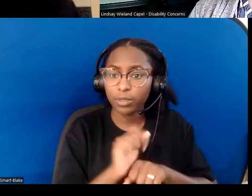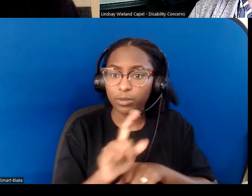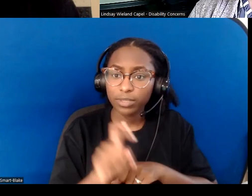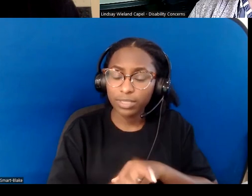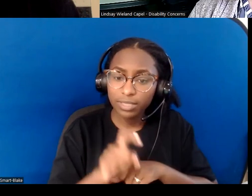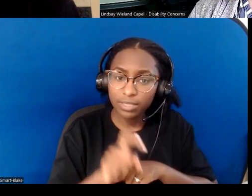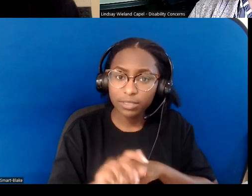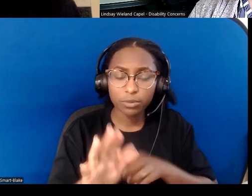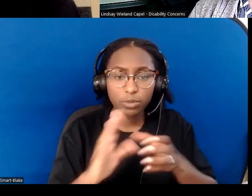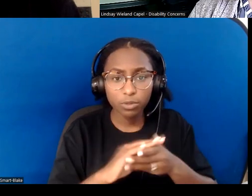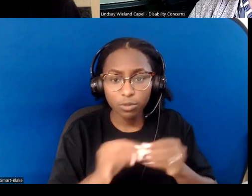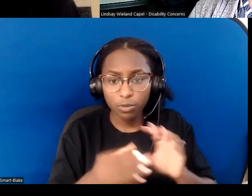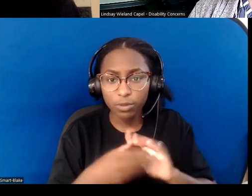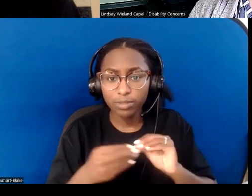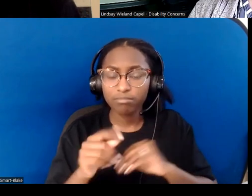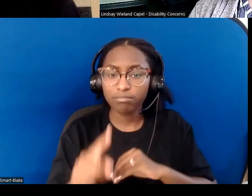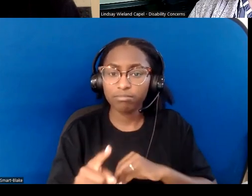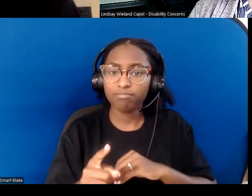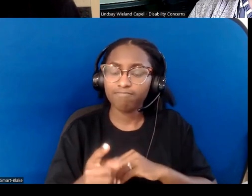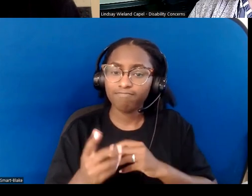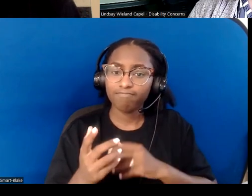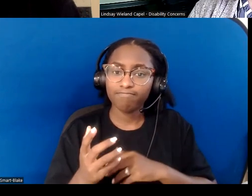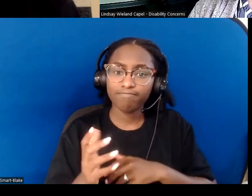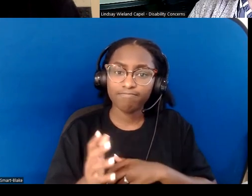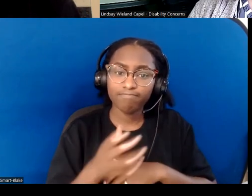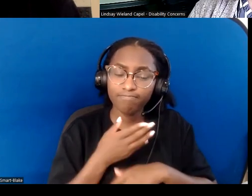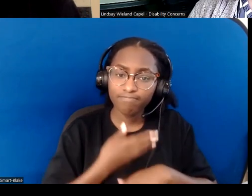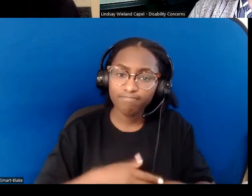with your joys, your frustrations, your hopes, and your dreams.